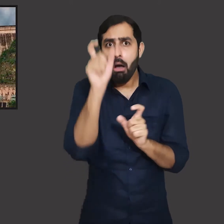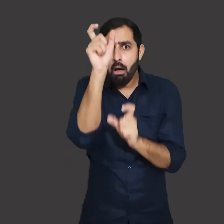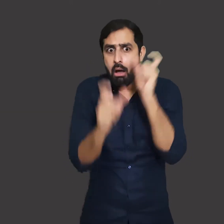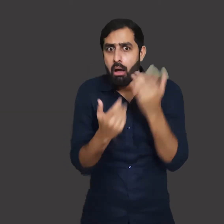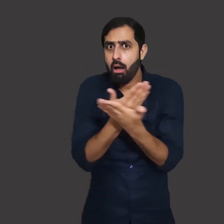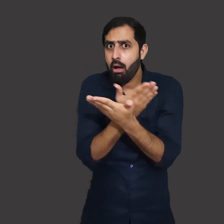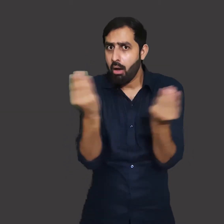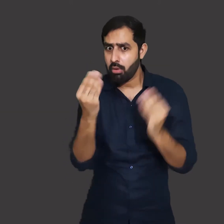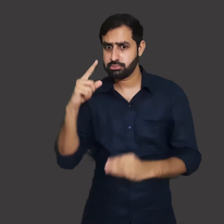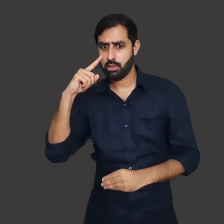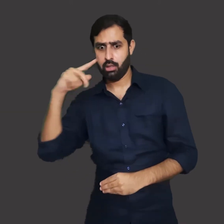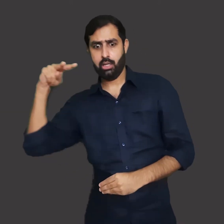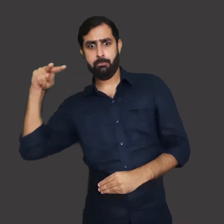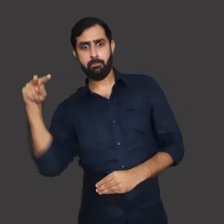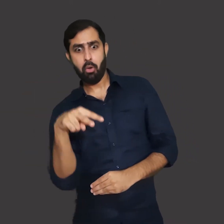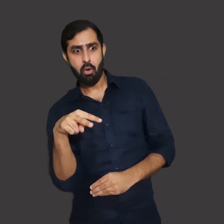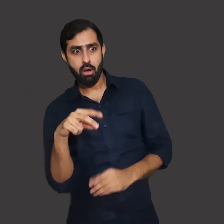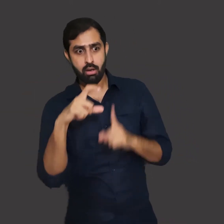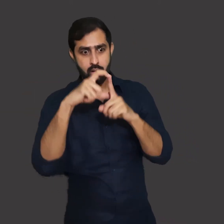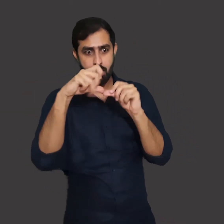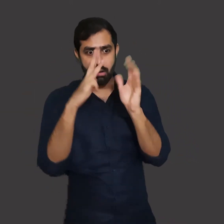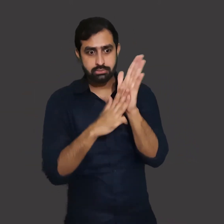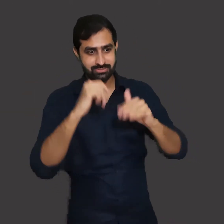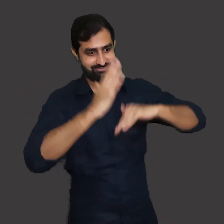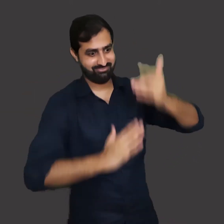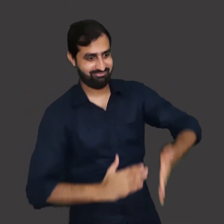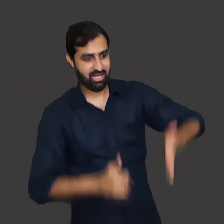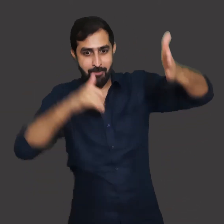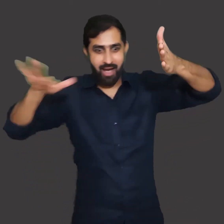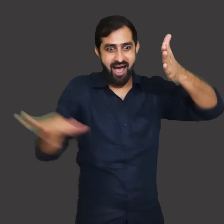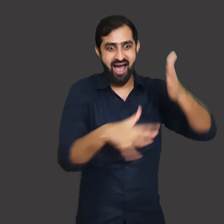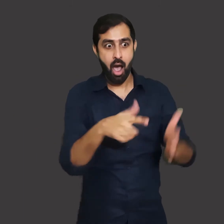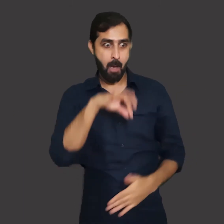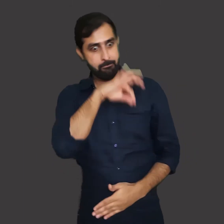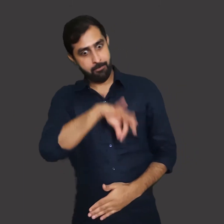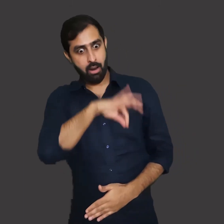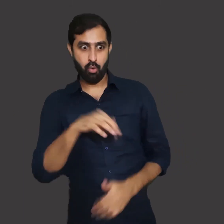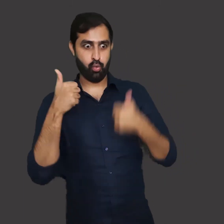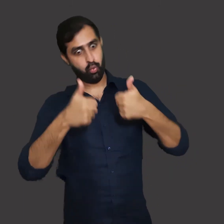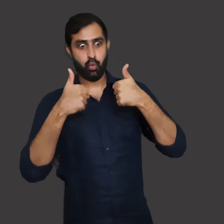There are different views of people on building dams. Many people believe